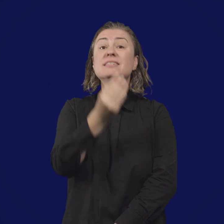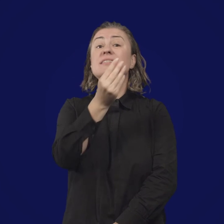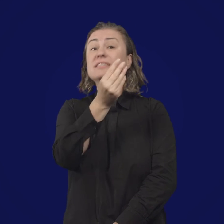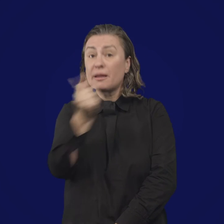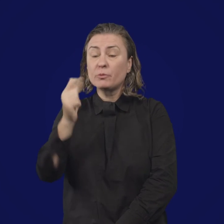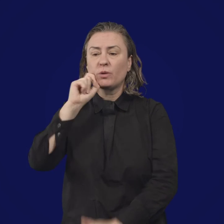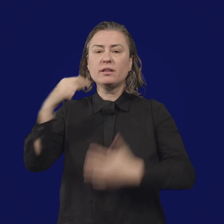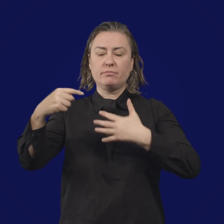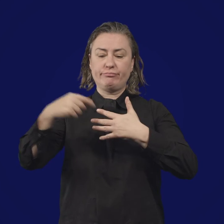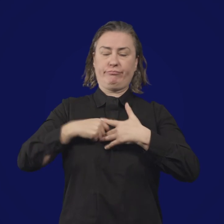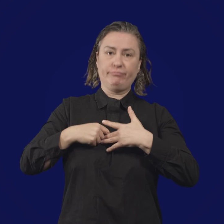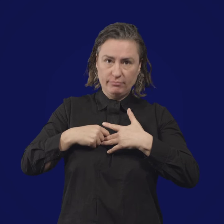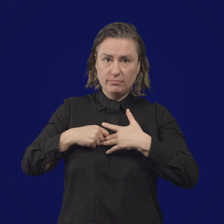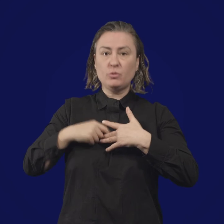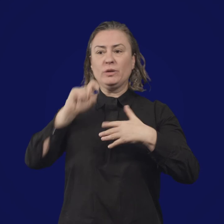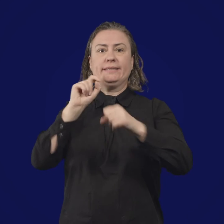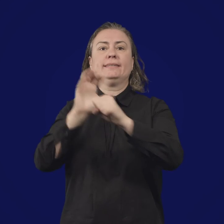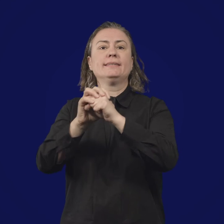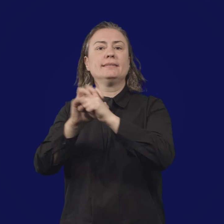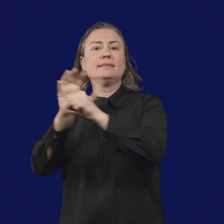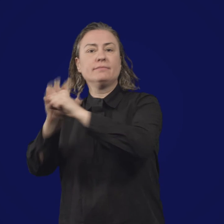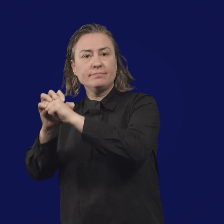In Australia there are two different vaccines available: